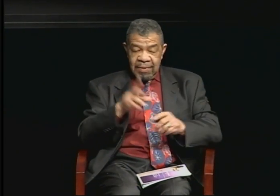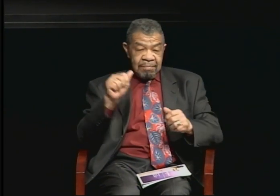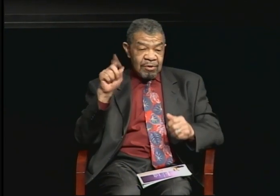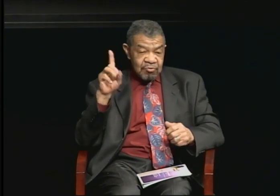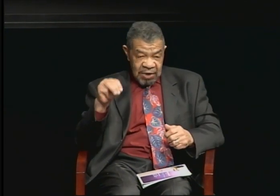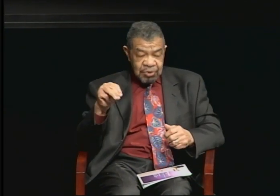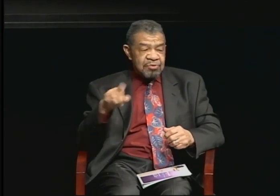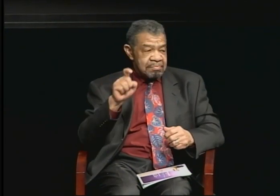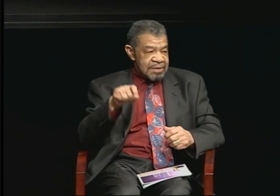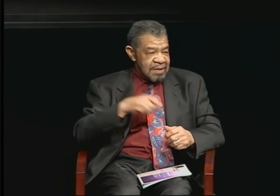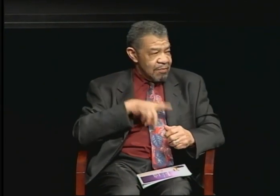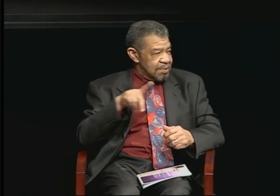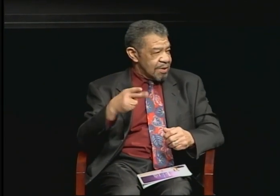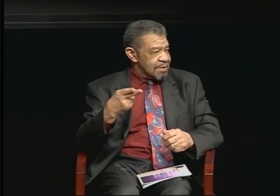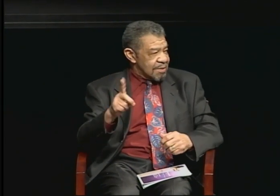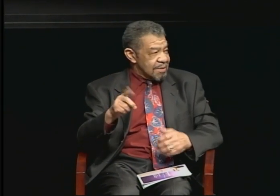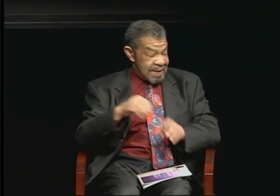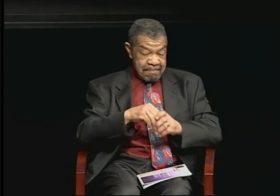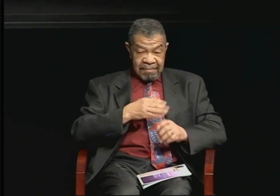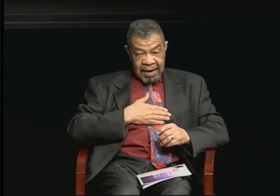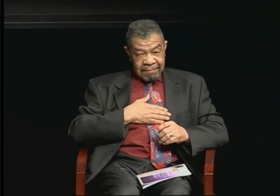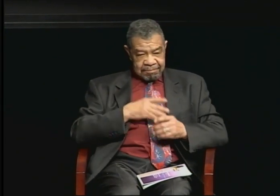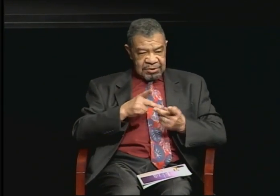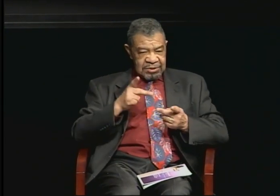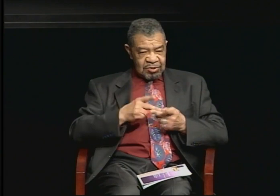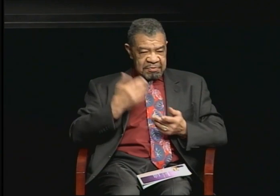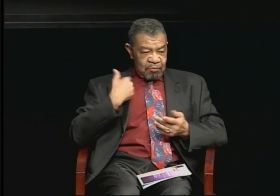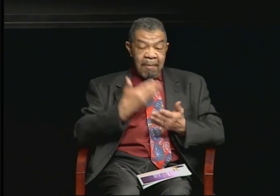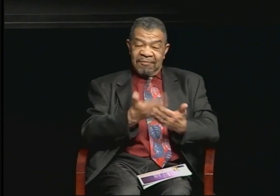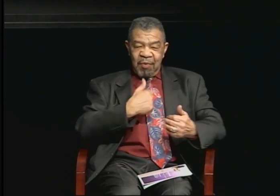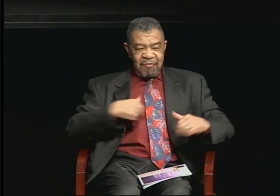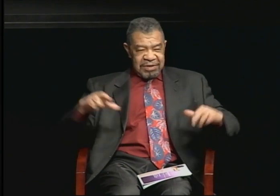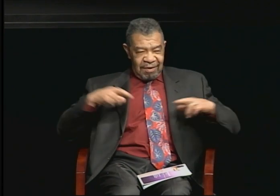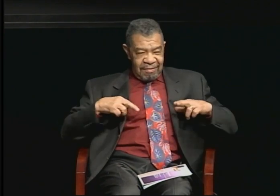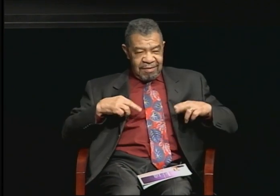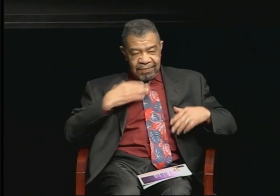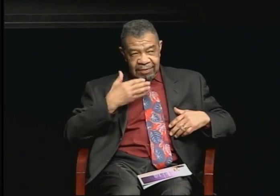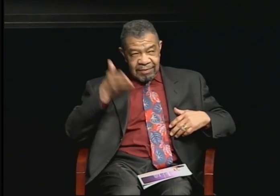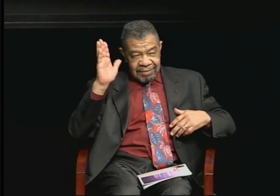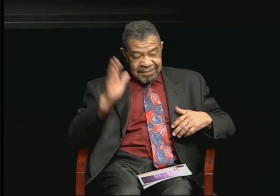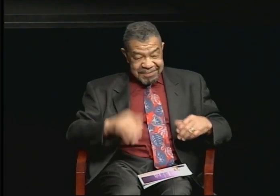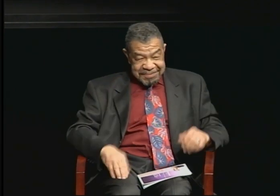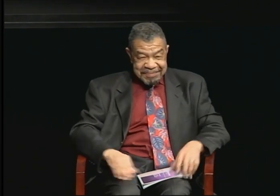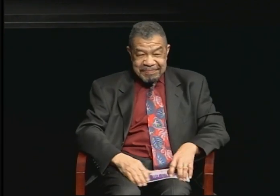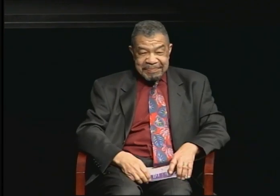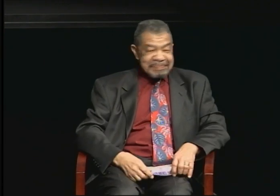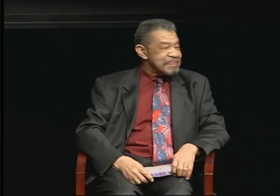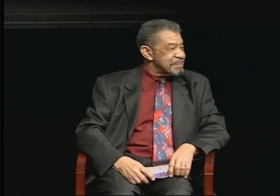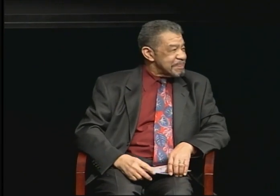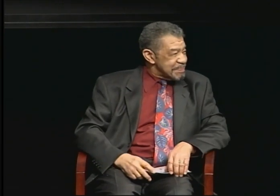Now fortunately for me that wasn't the case. But it is true now.